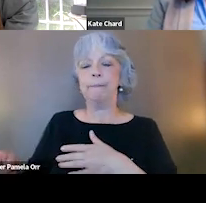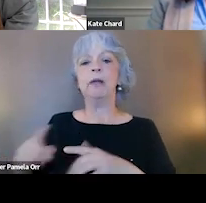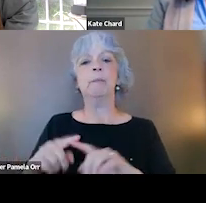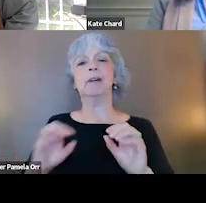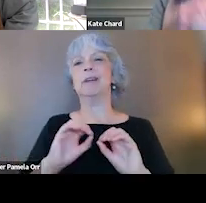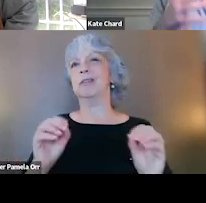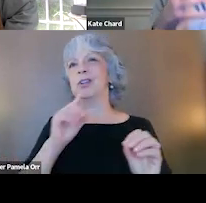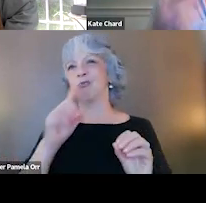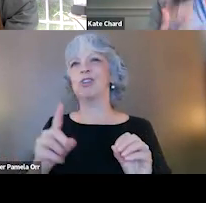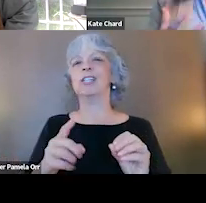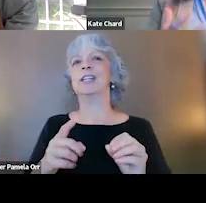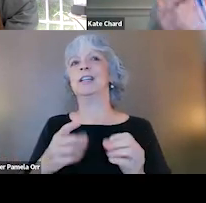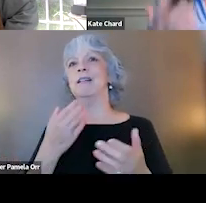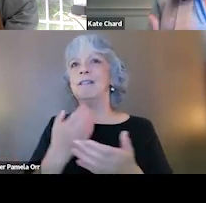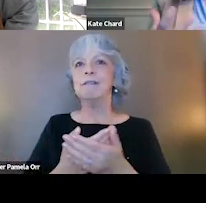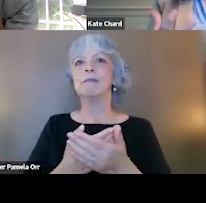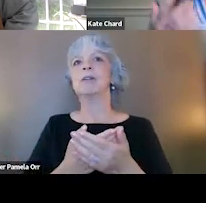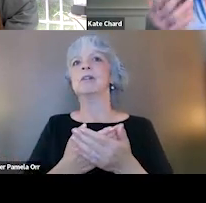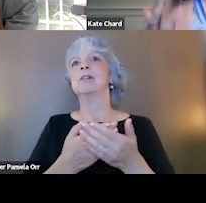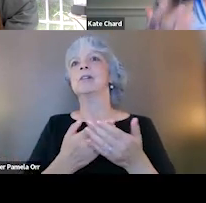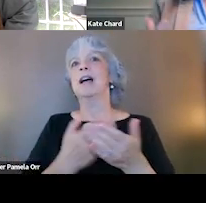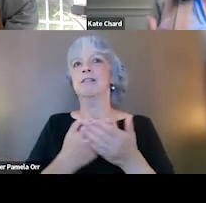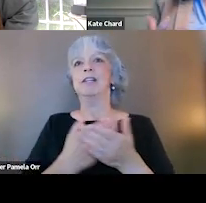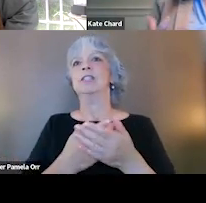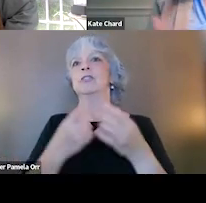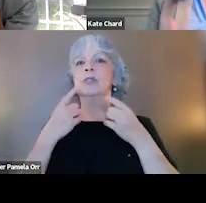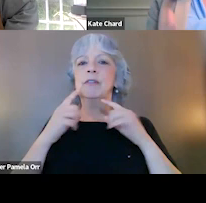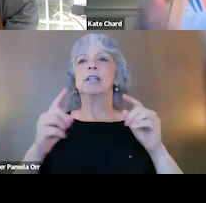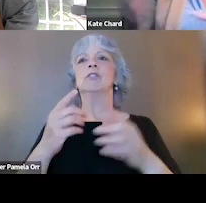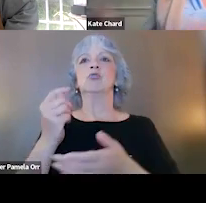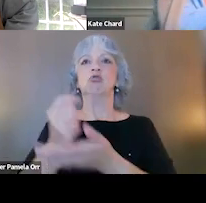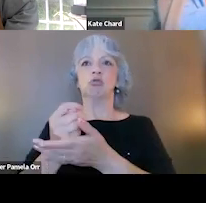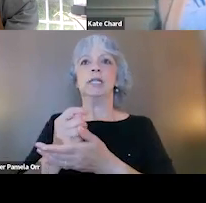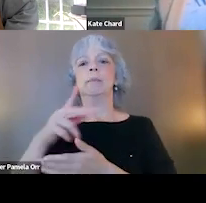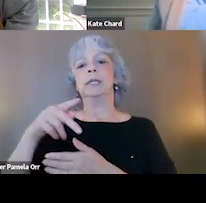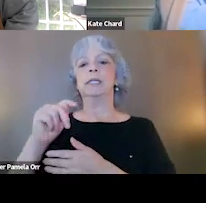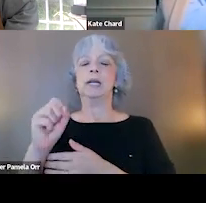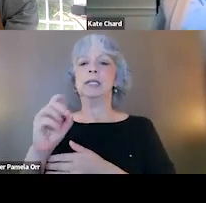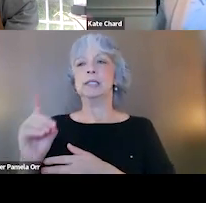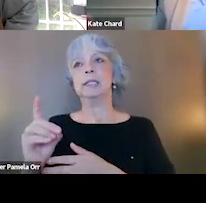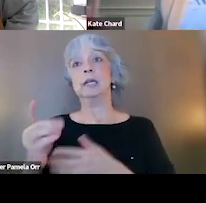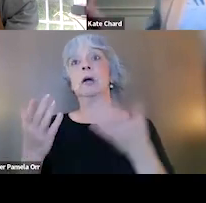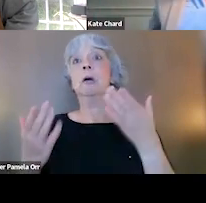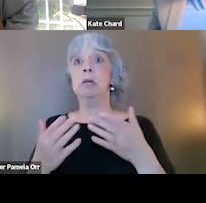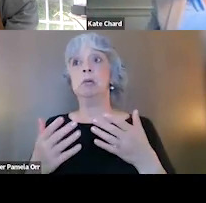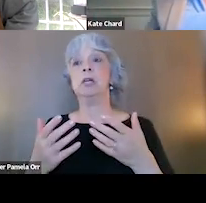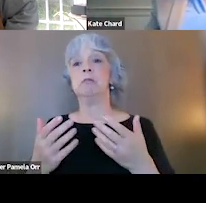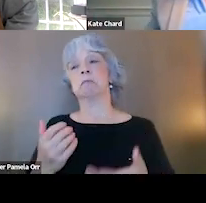to actually be effective at treating PTSD. So could they be an adjunctive to a treatment program? Absolutely.